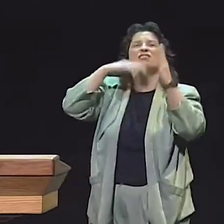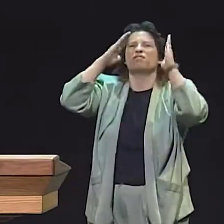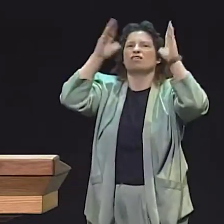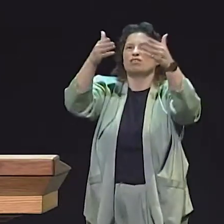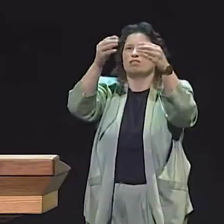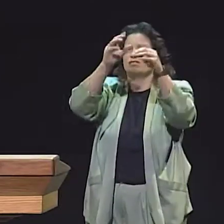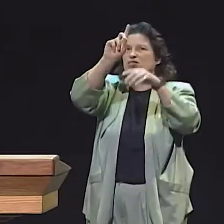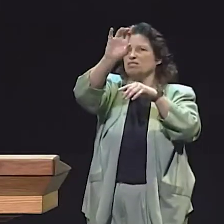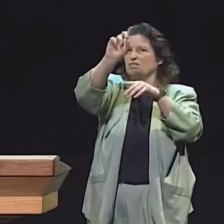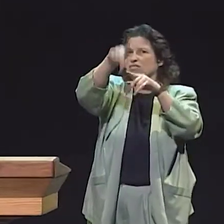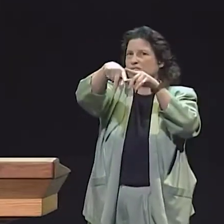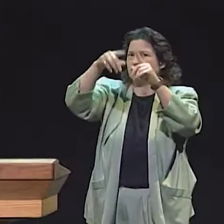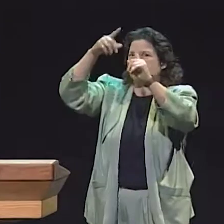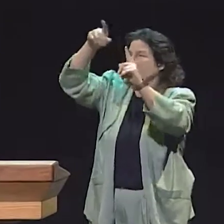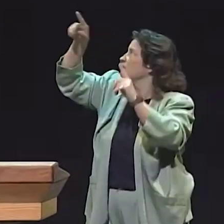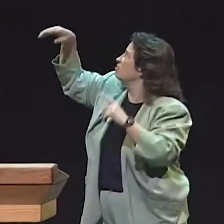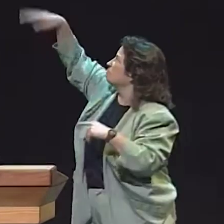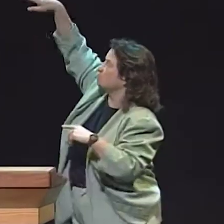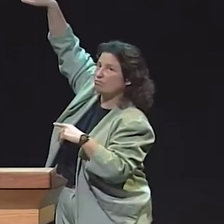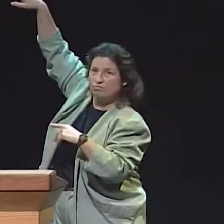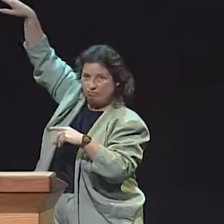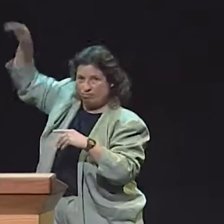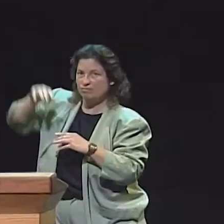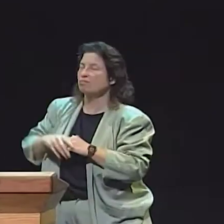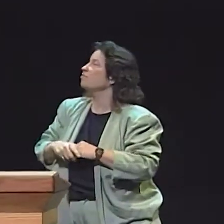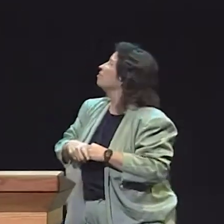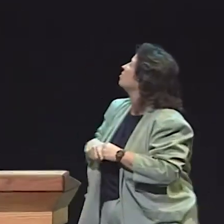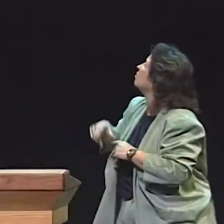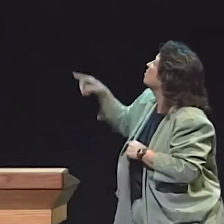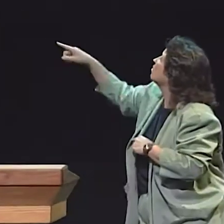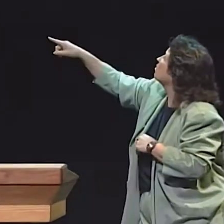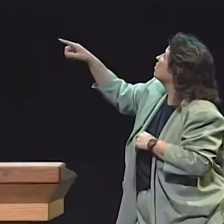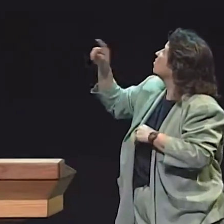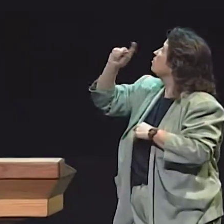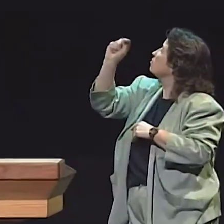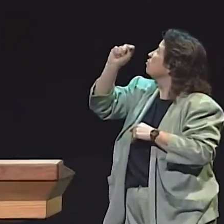A CHILD WHO HAD HEARING PARENTS WITH SIGN AT HOME, AND A CHILD WHOSE HEARING PARENTS DIDN'T SIGN.